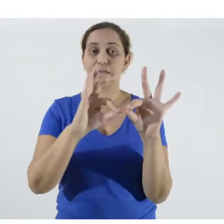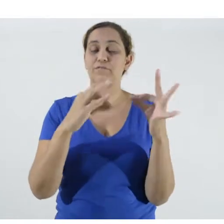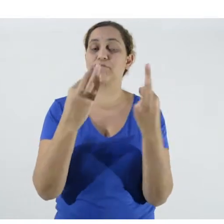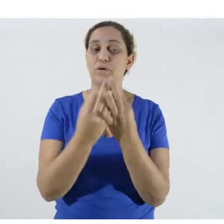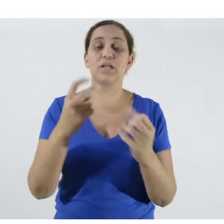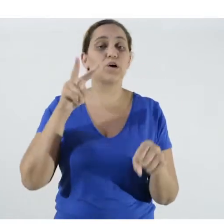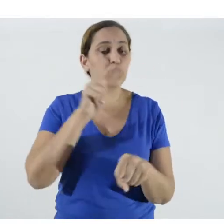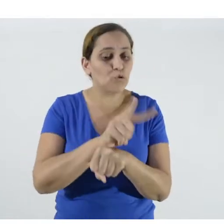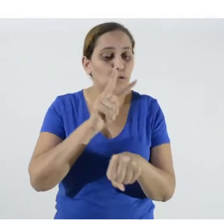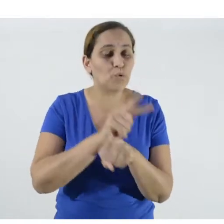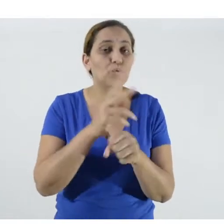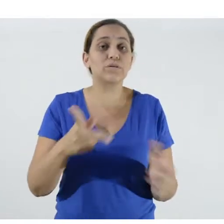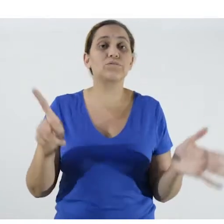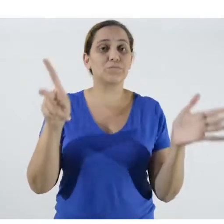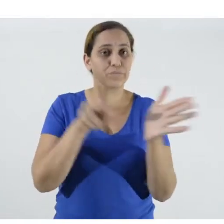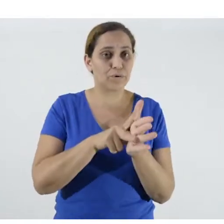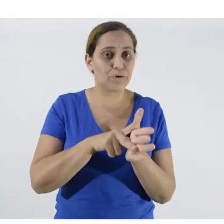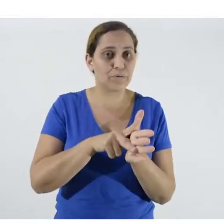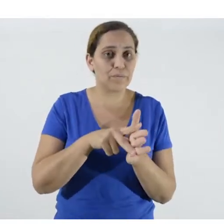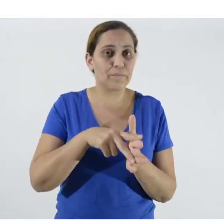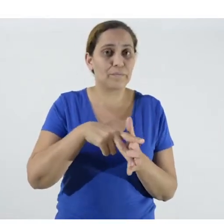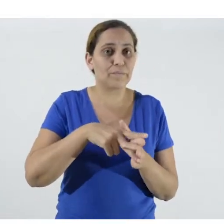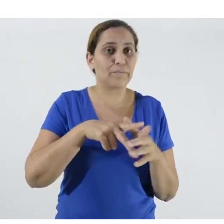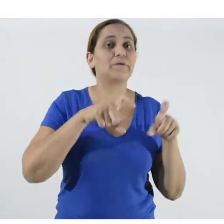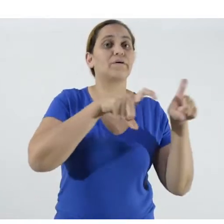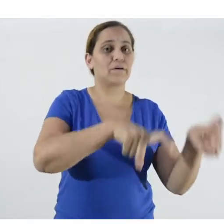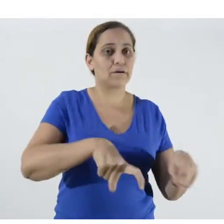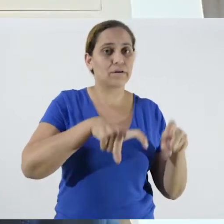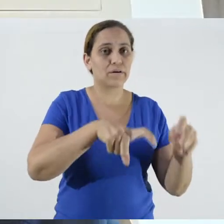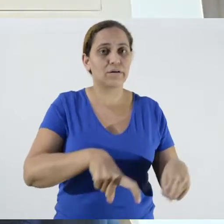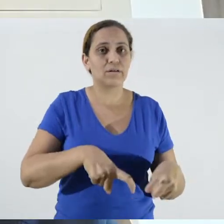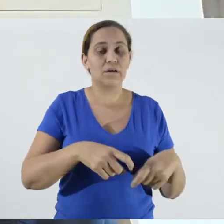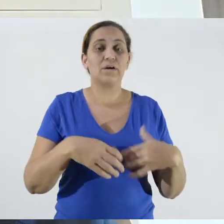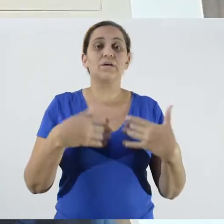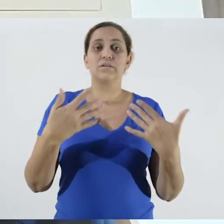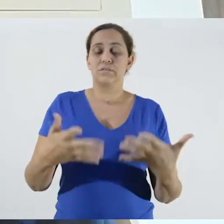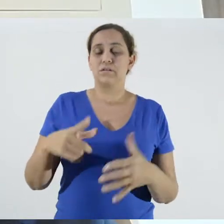enterprise. For you to have an idea, according to IBGE,